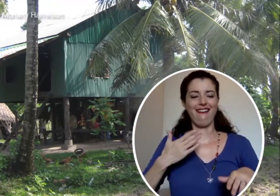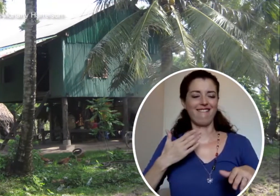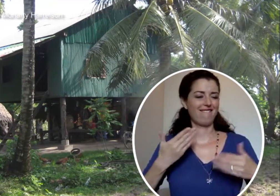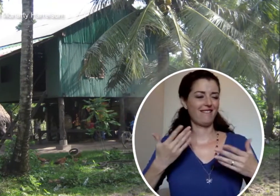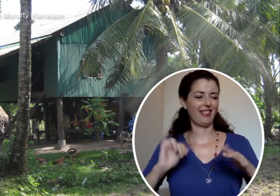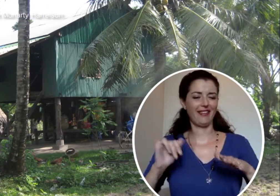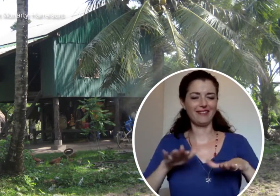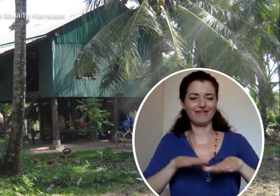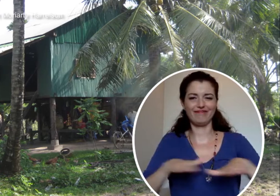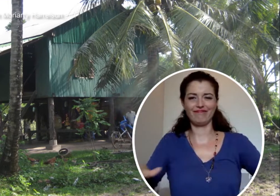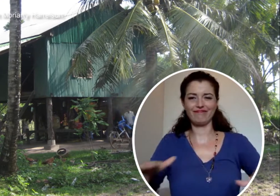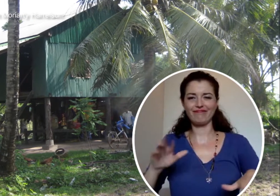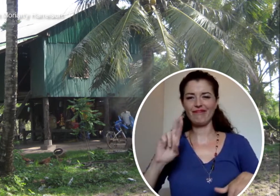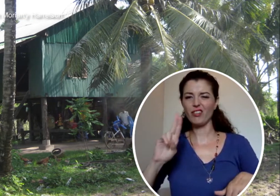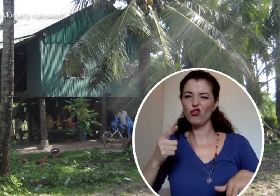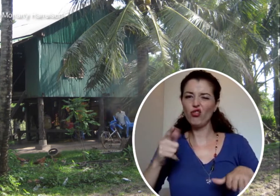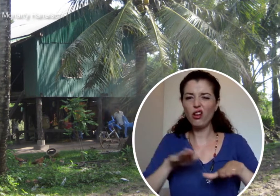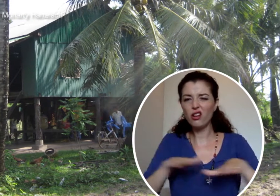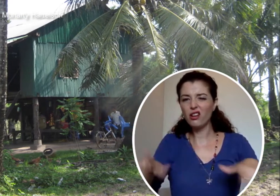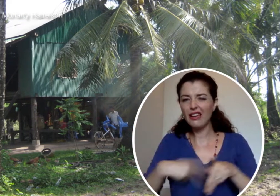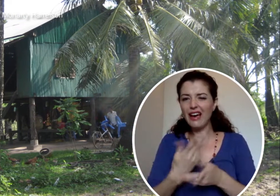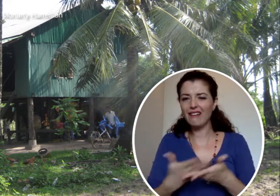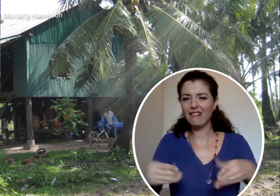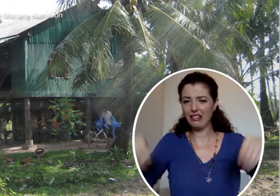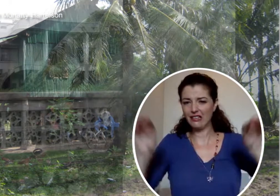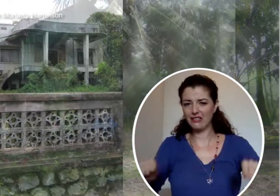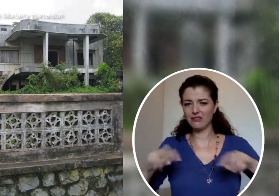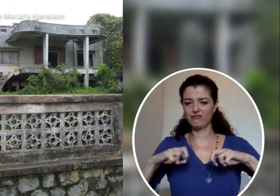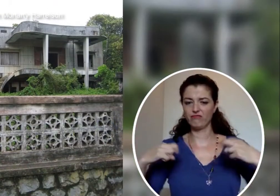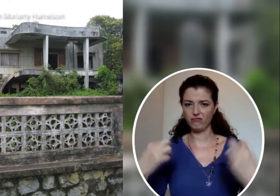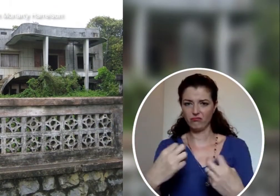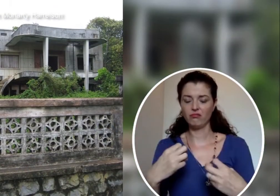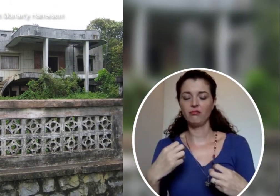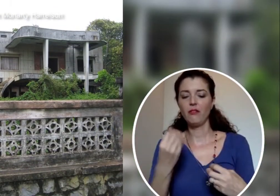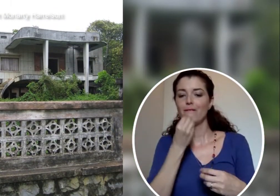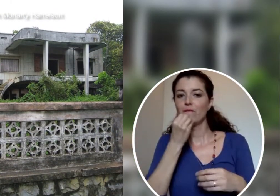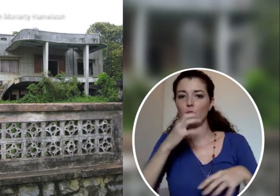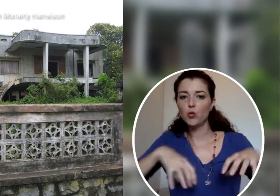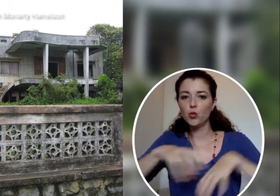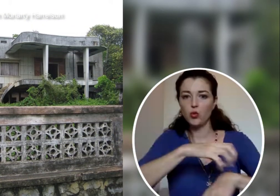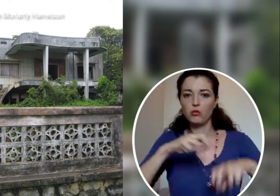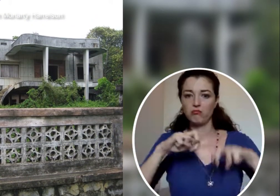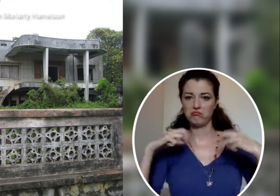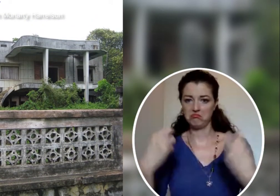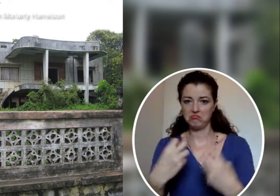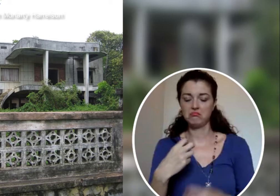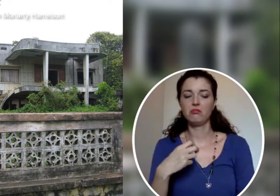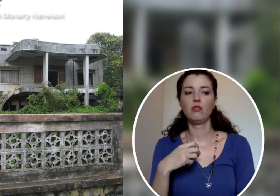have some sort of rug that we put down and the food goes on top of the rug.